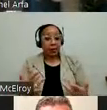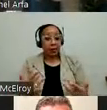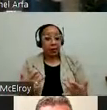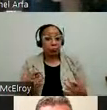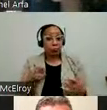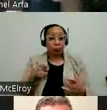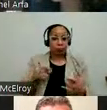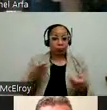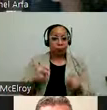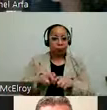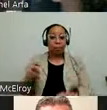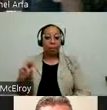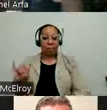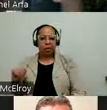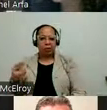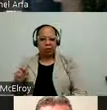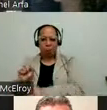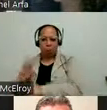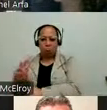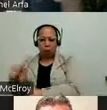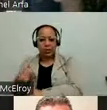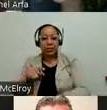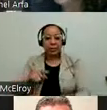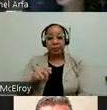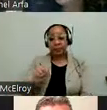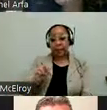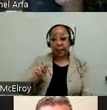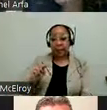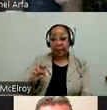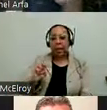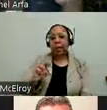Anne, who is the commissioner of the Department of Cultural Affairs and